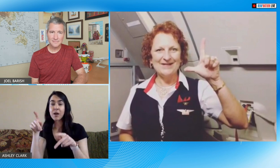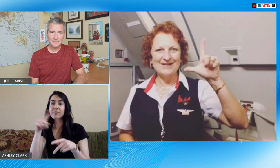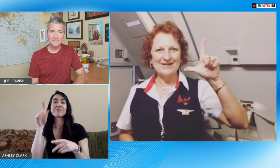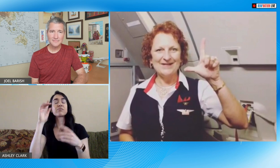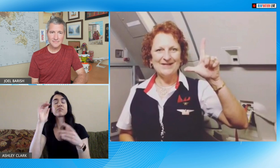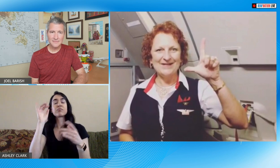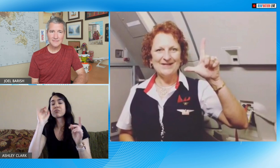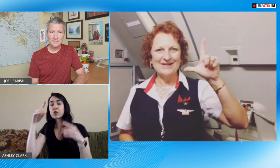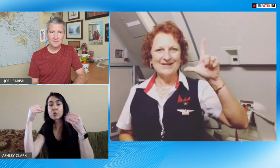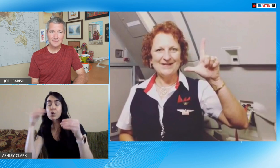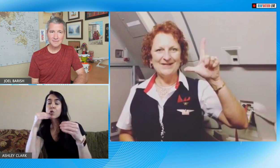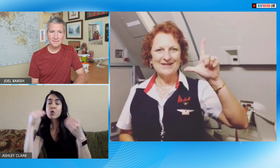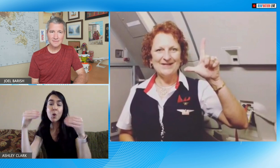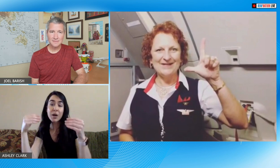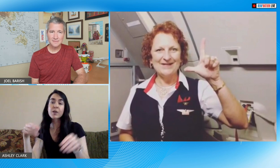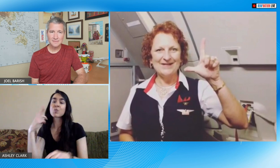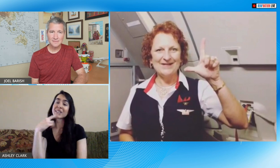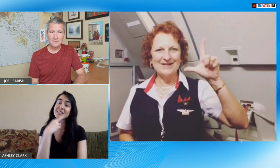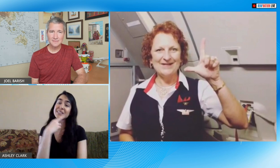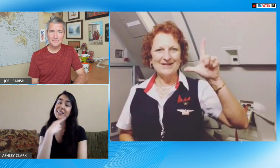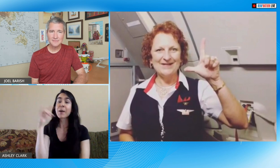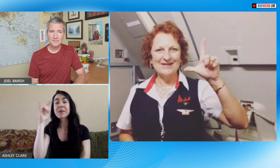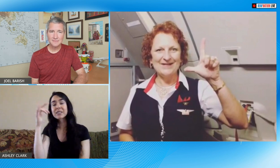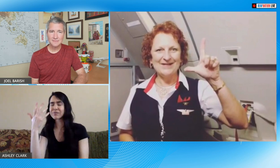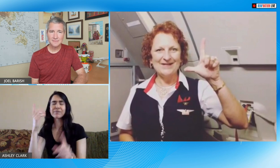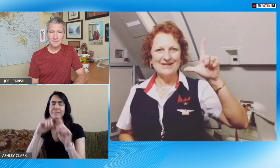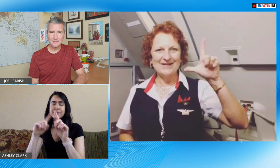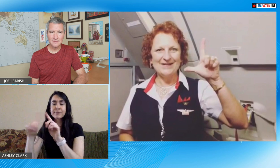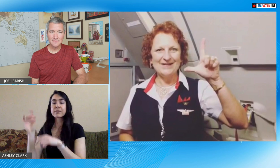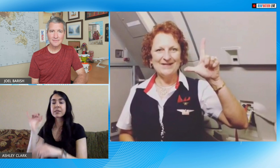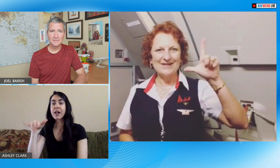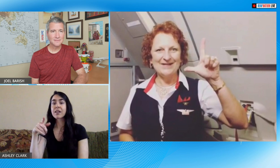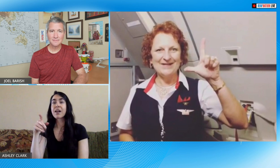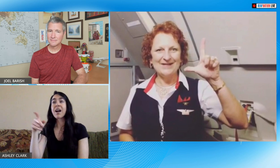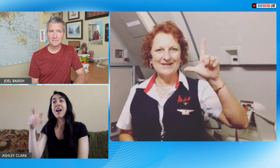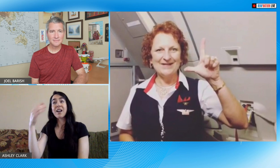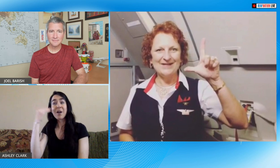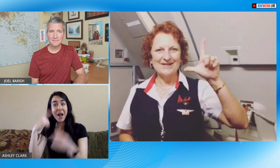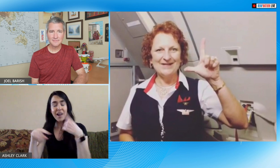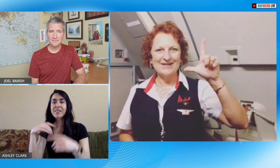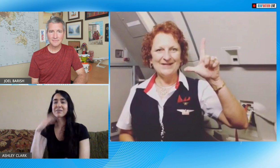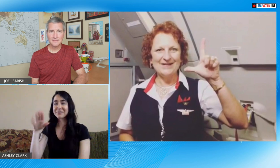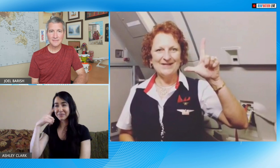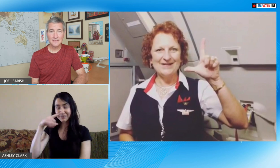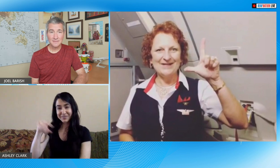I have posted many more as I go to the store or a restaurant as I'm traveling I